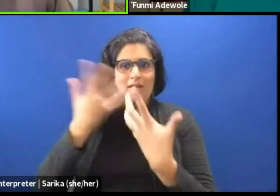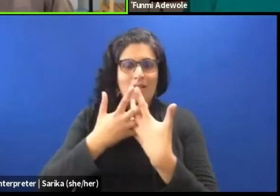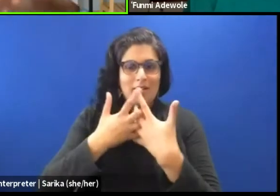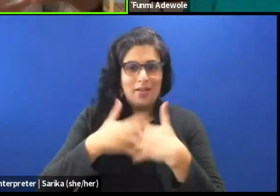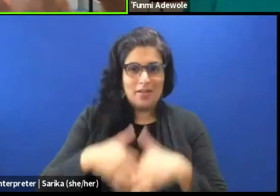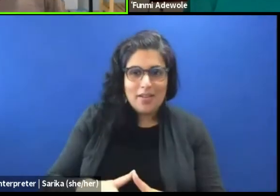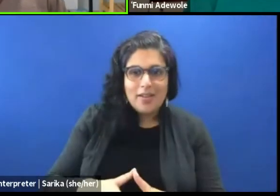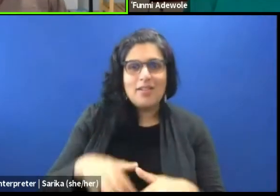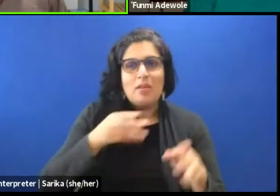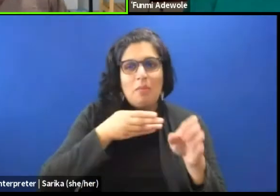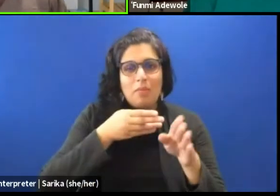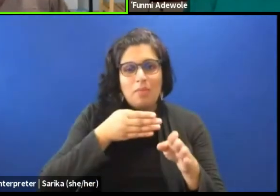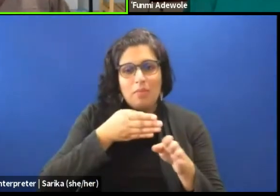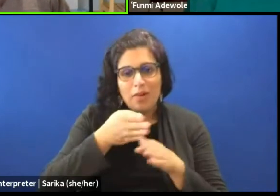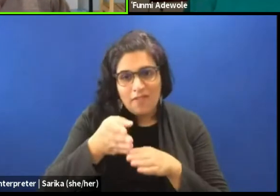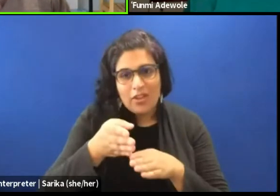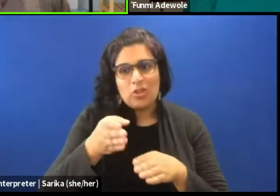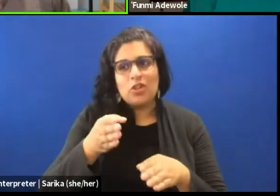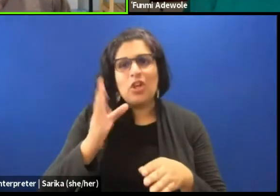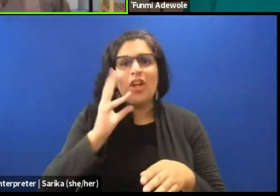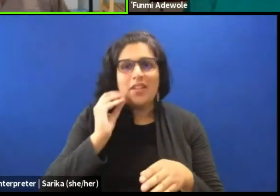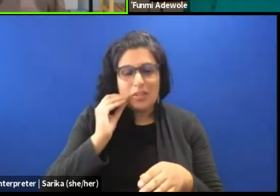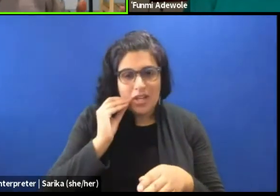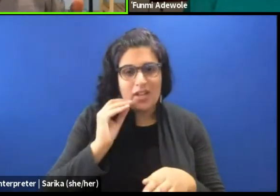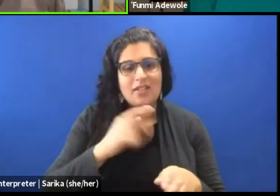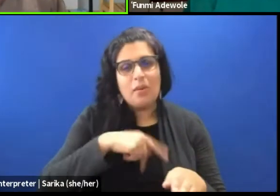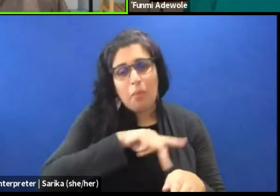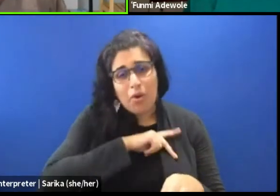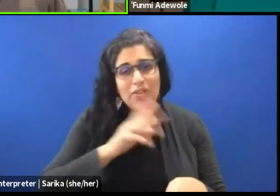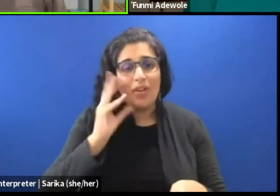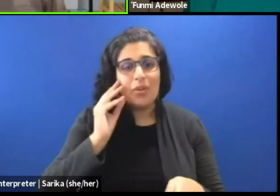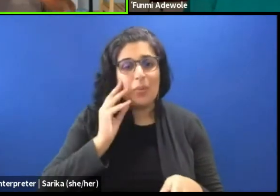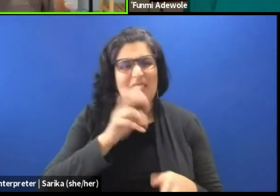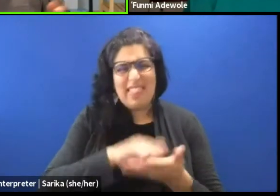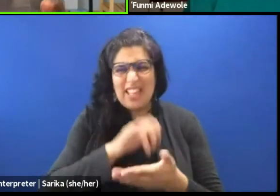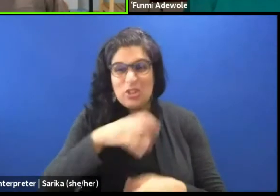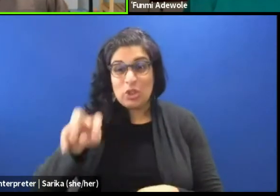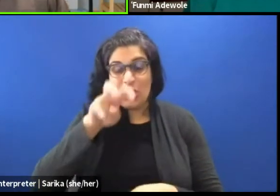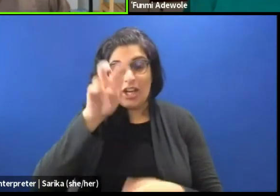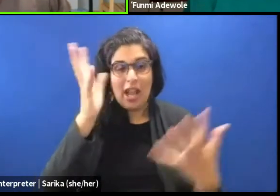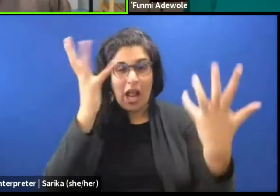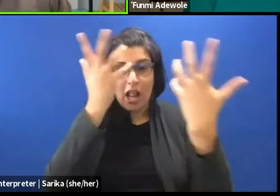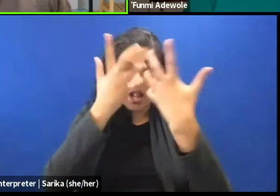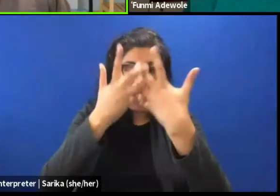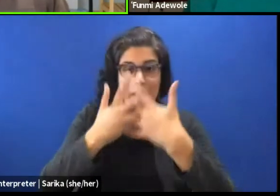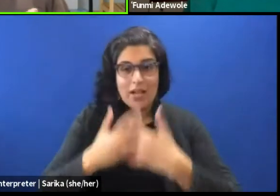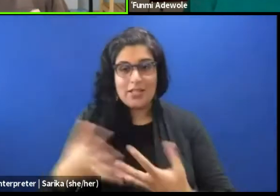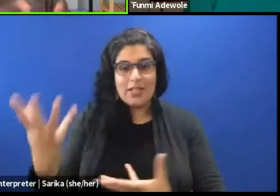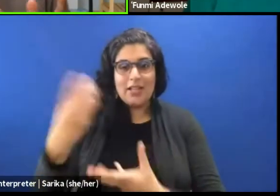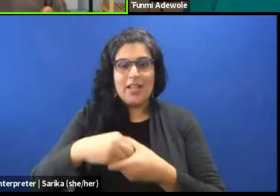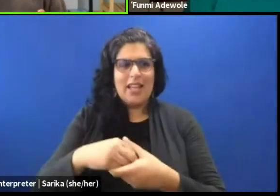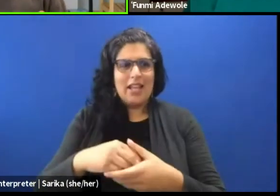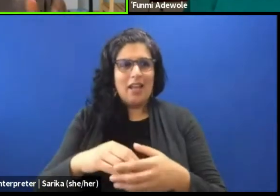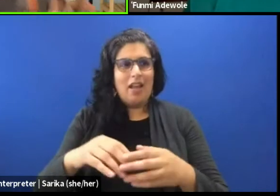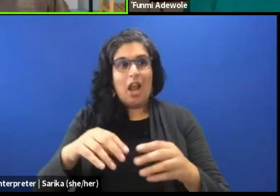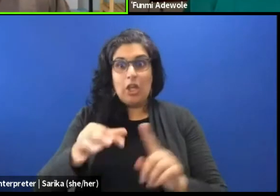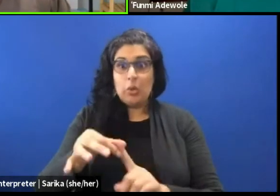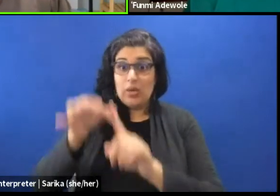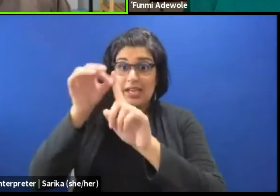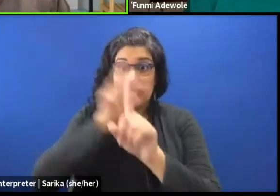and of course of your own personal experience journey, that gives you that robust length to constantly ask questions.